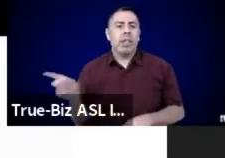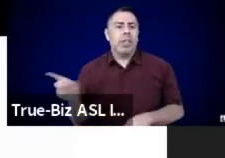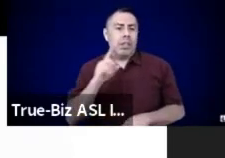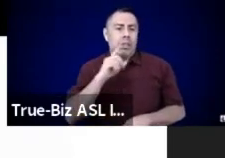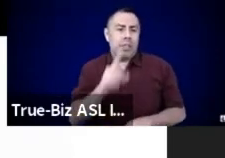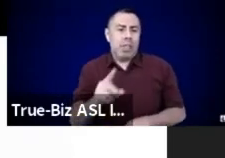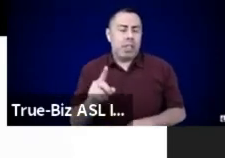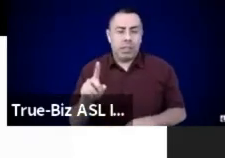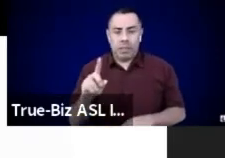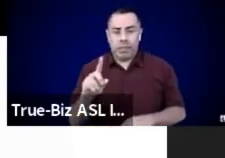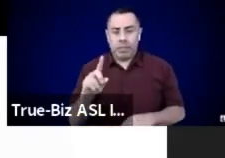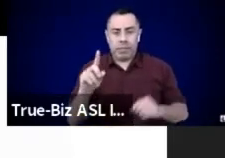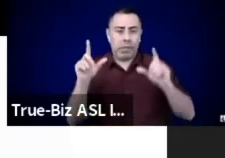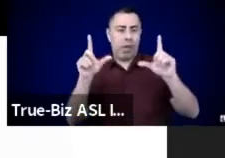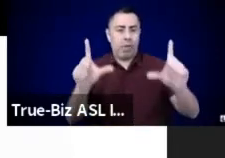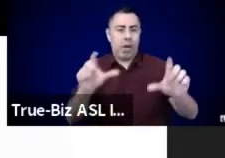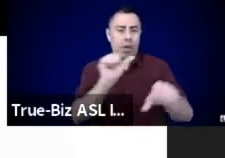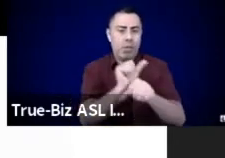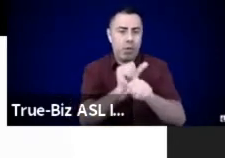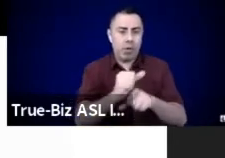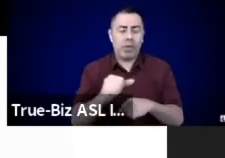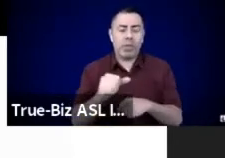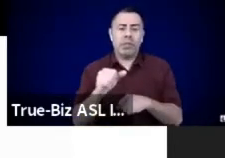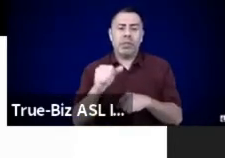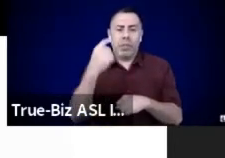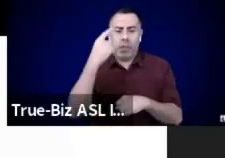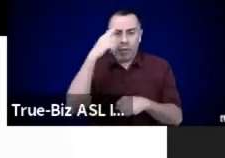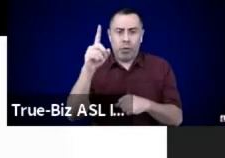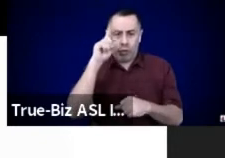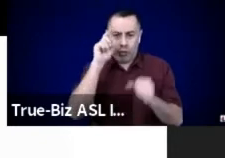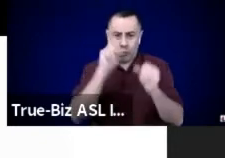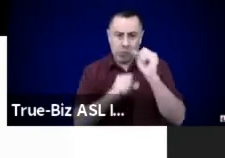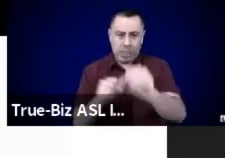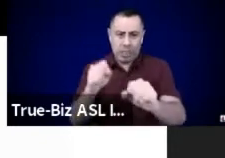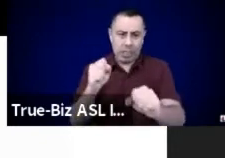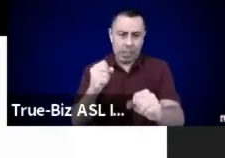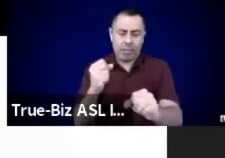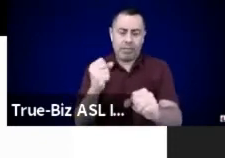Let the river take them, river drown them